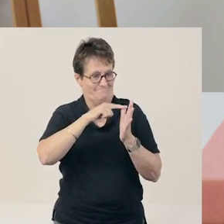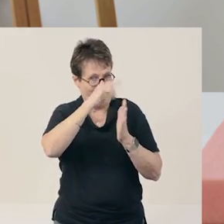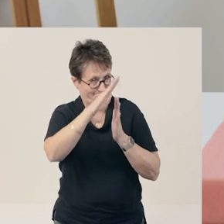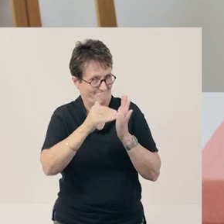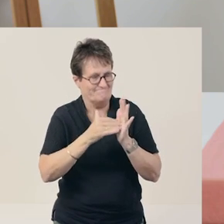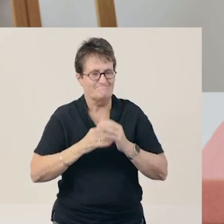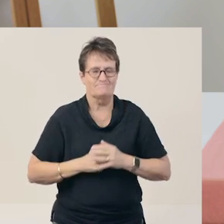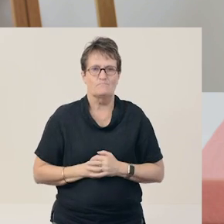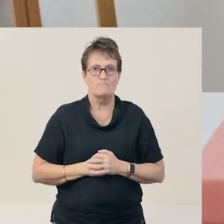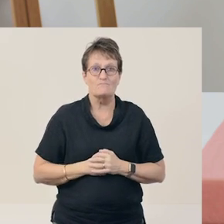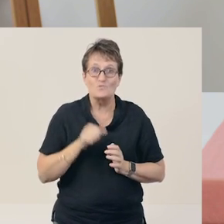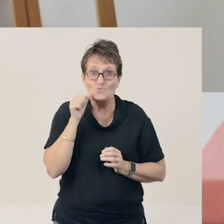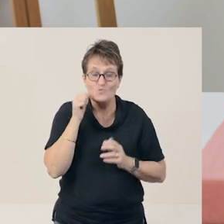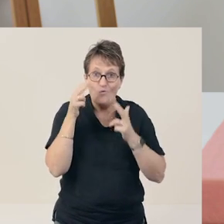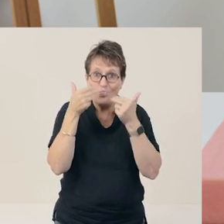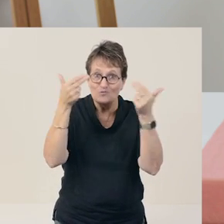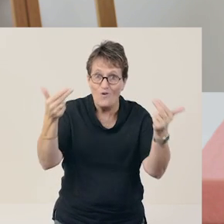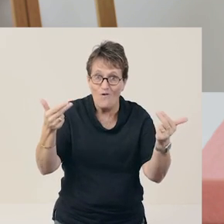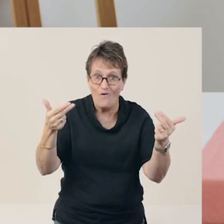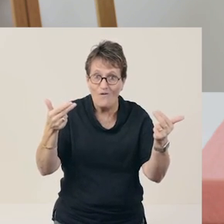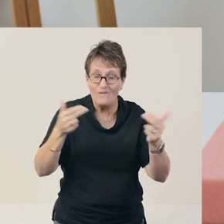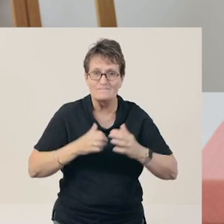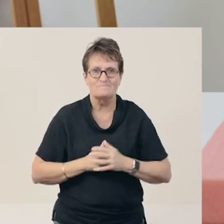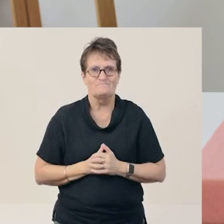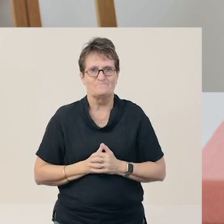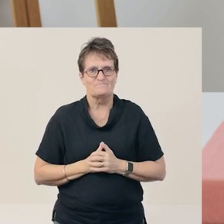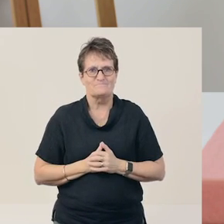Do you know the song we can sing about the letters of the alphabet?